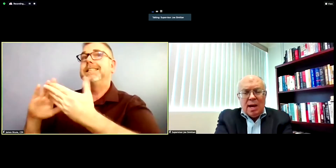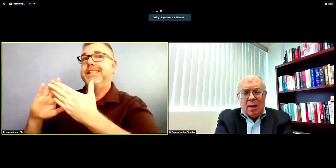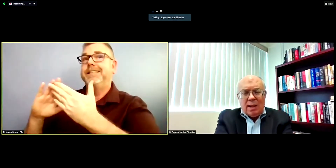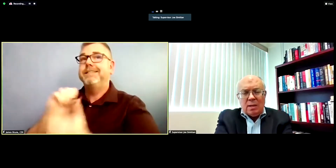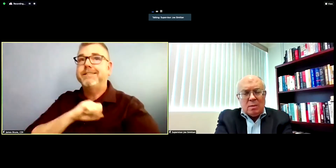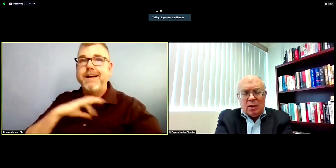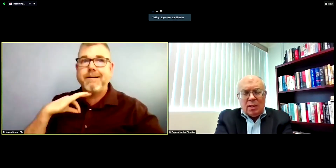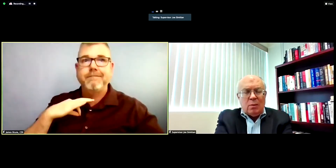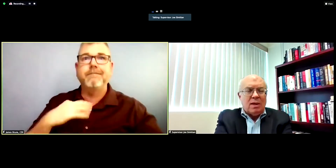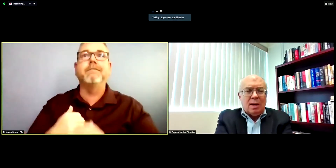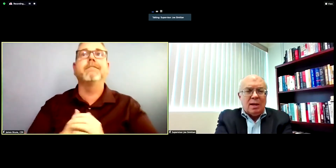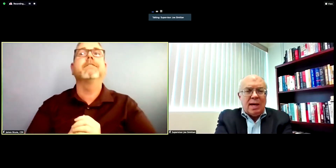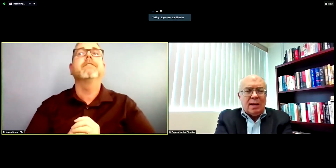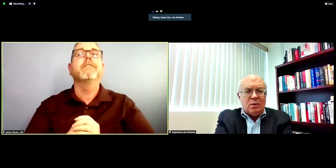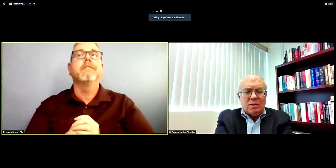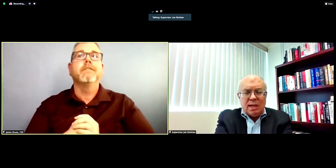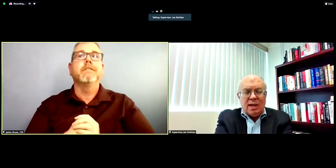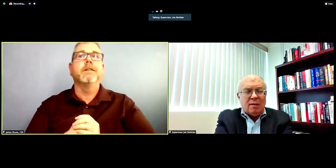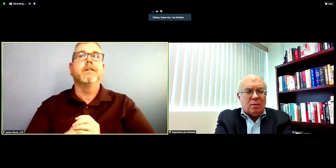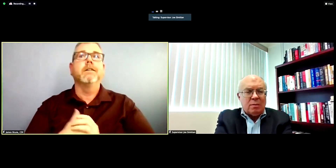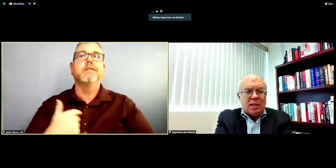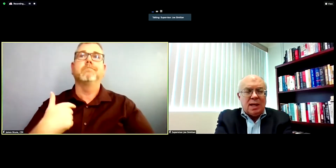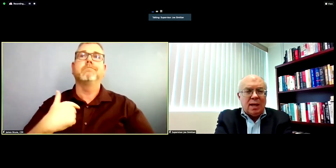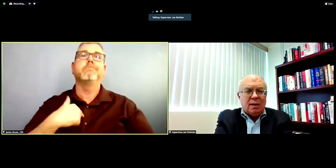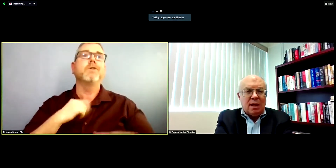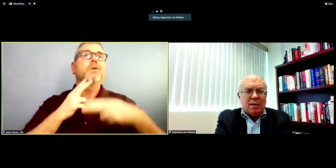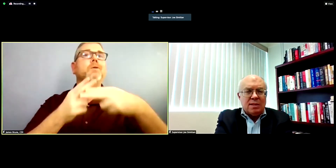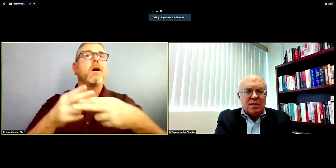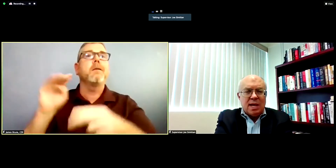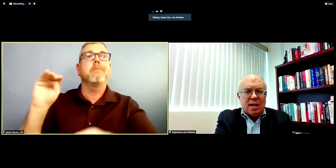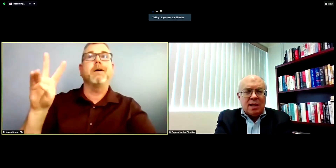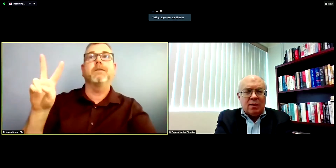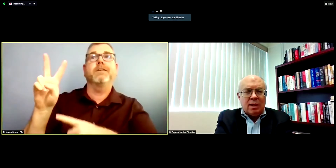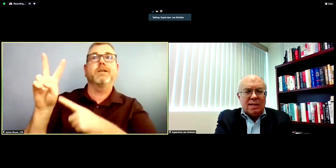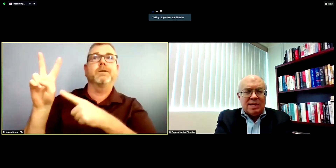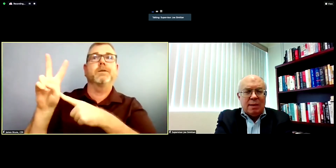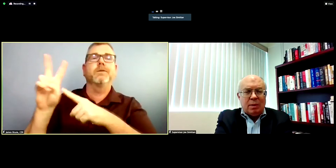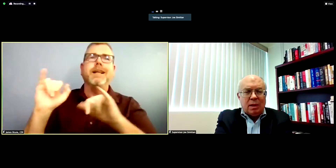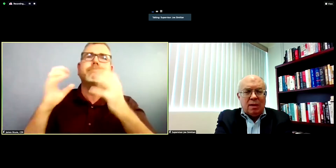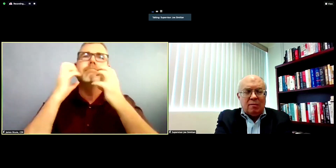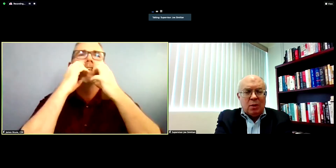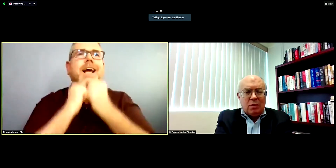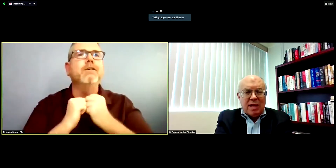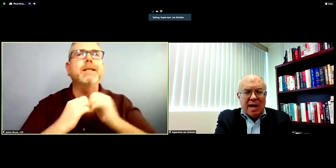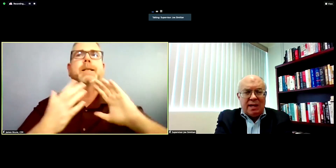caring community with a can-do city government, and this is yet another example of both that